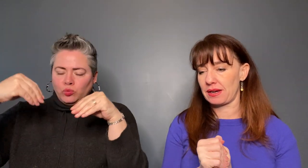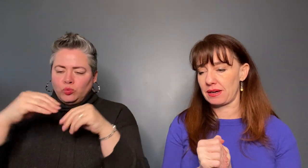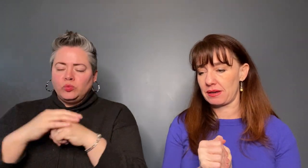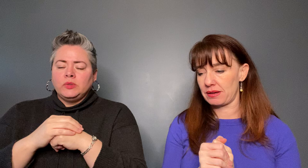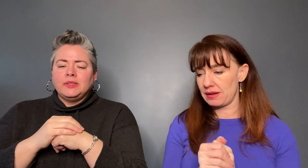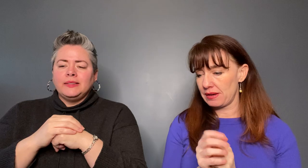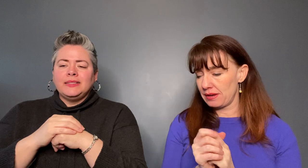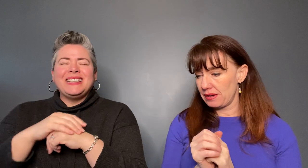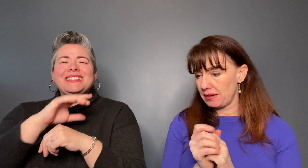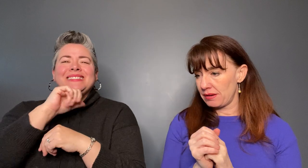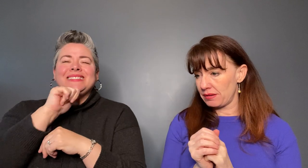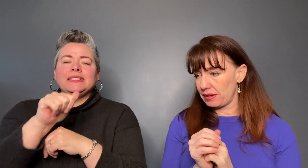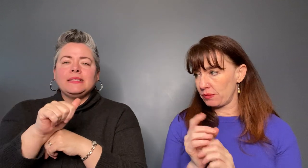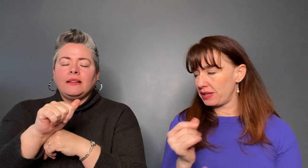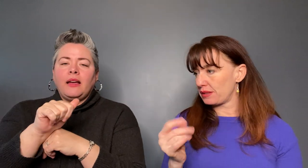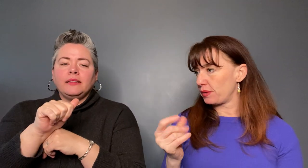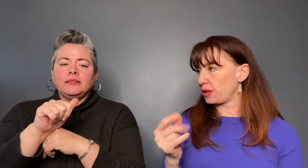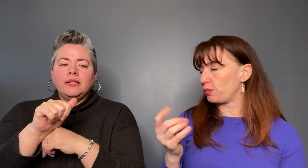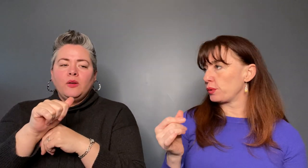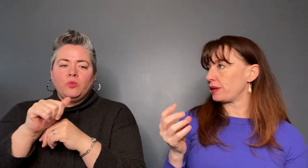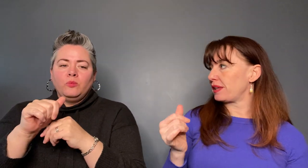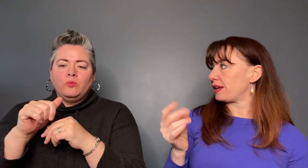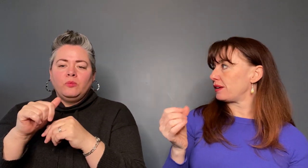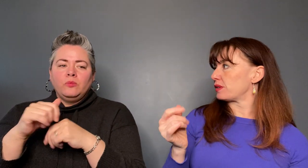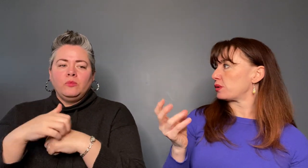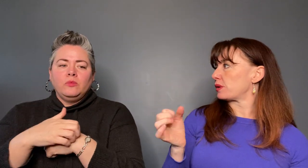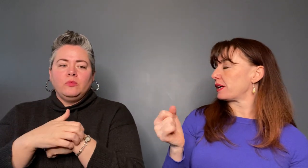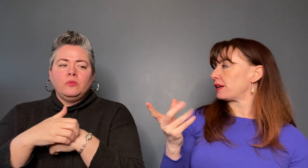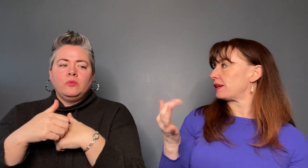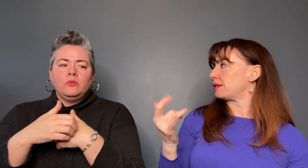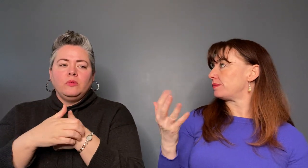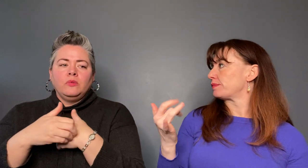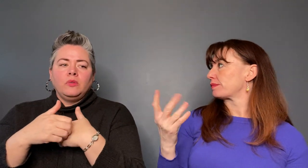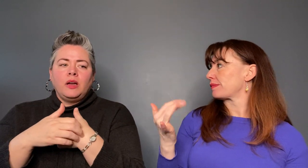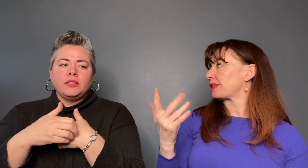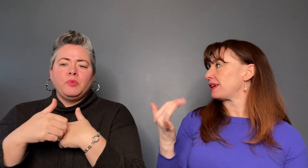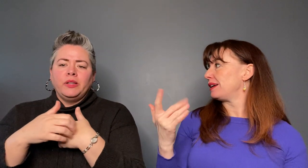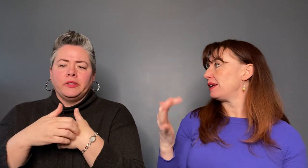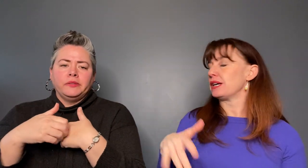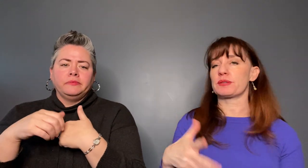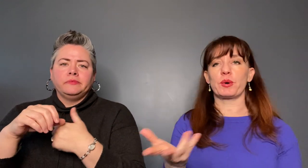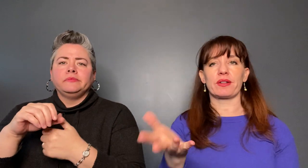where do you ruin the end of a story.. spoiler, when they